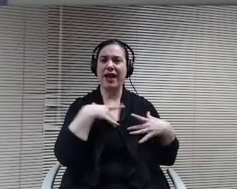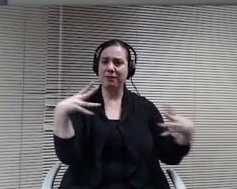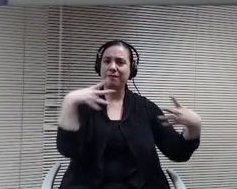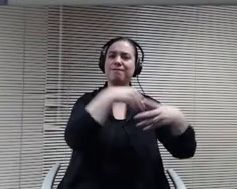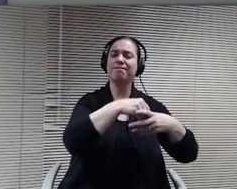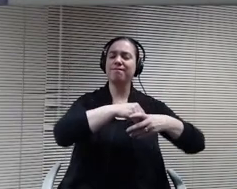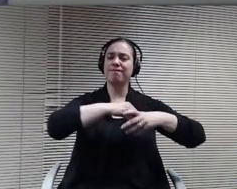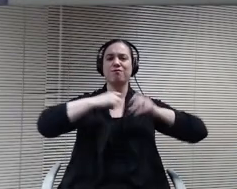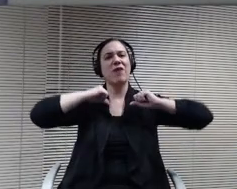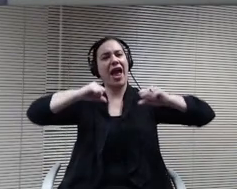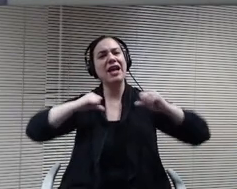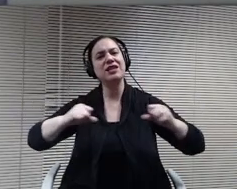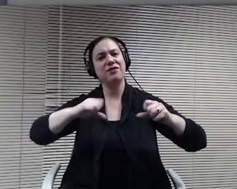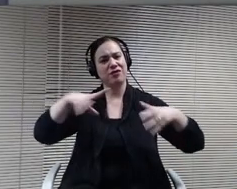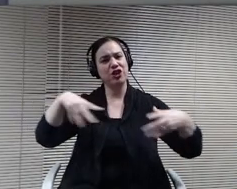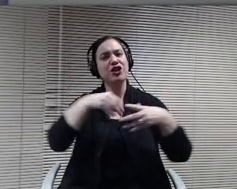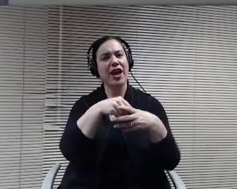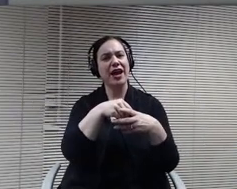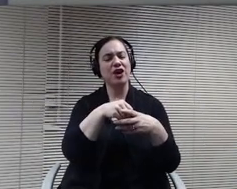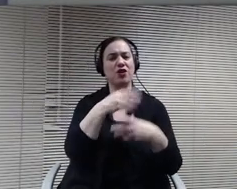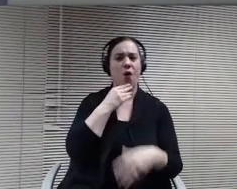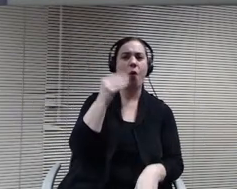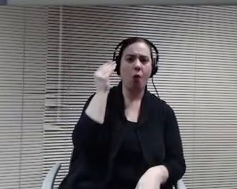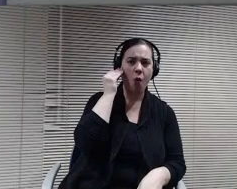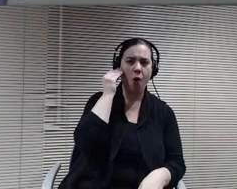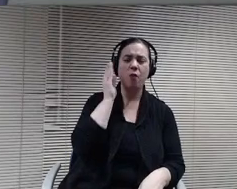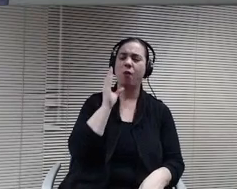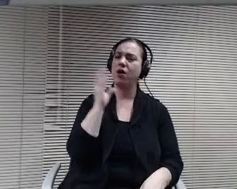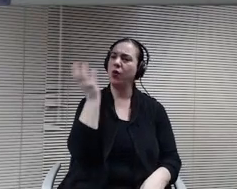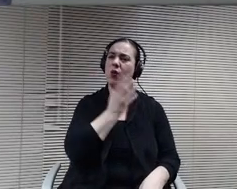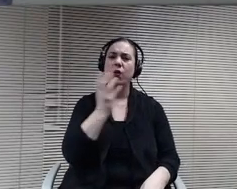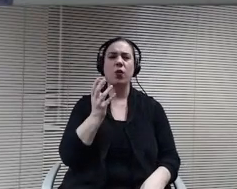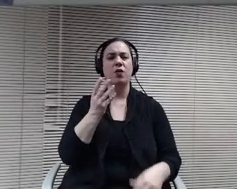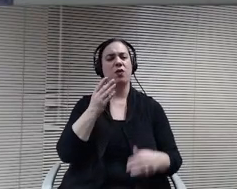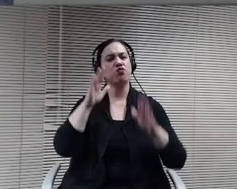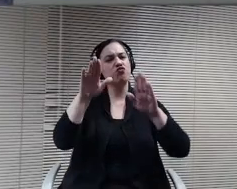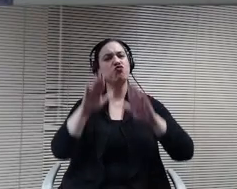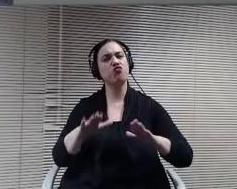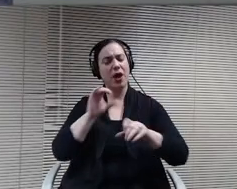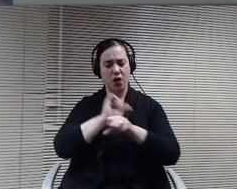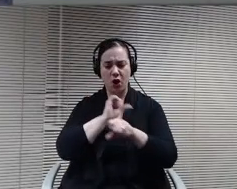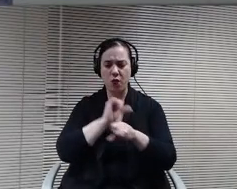They continue to do great work thanking our teachers and making sure they feel appreciated and supported. I